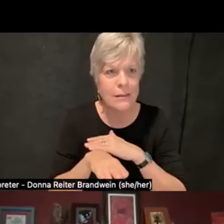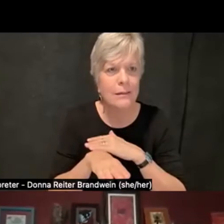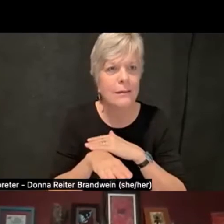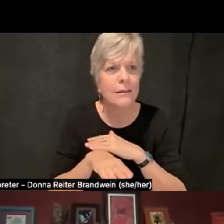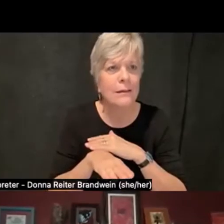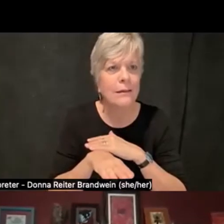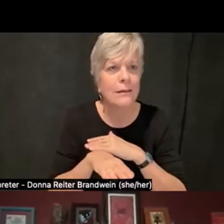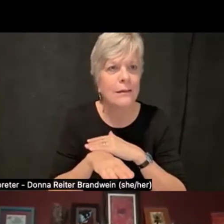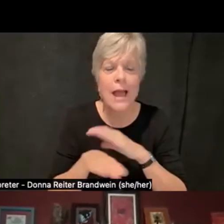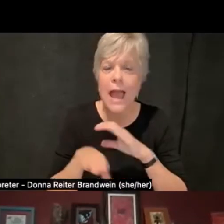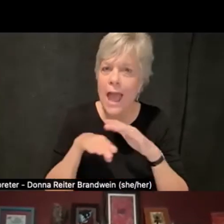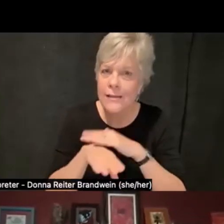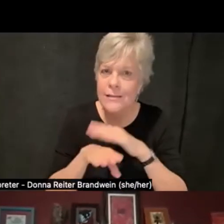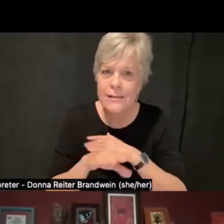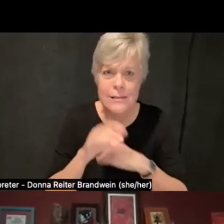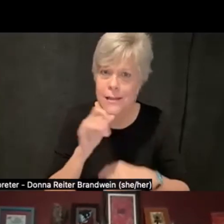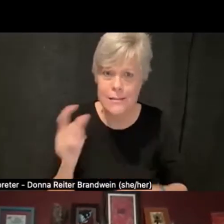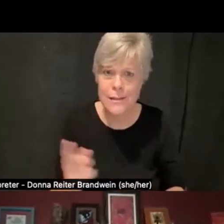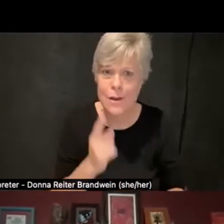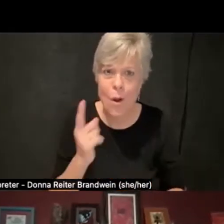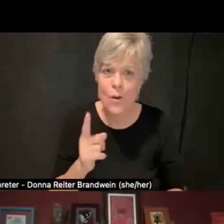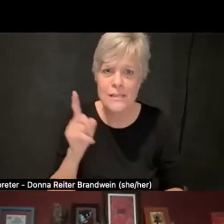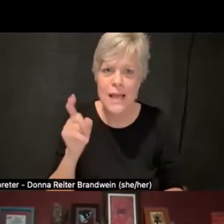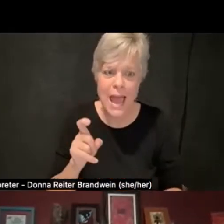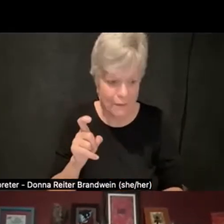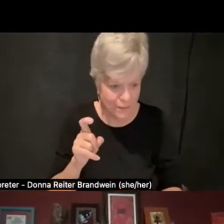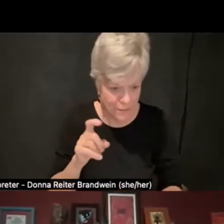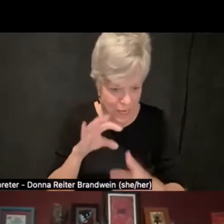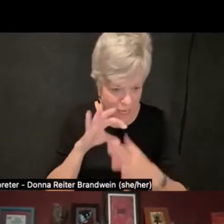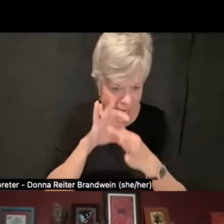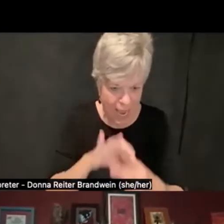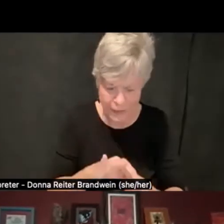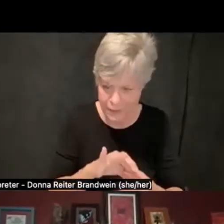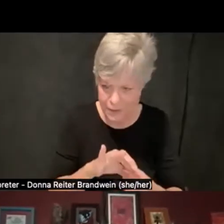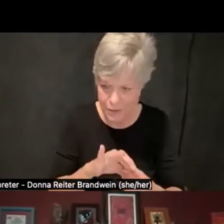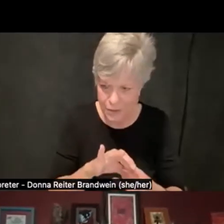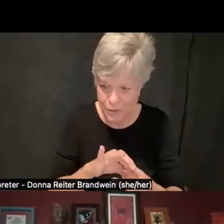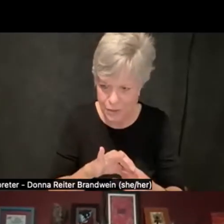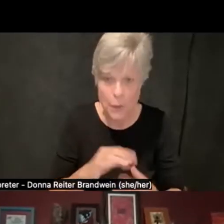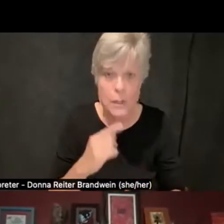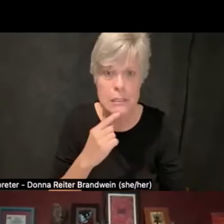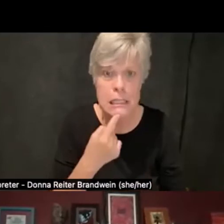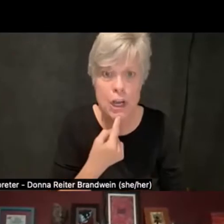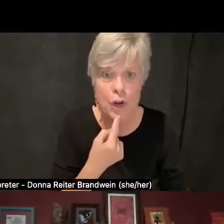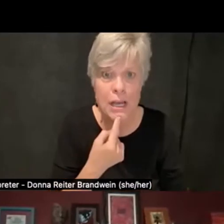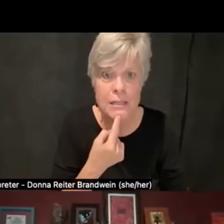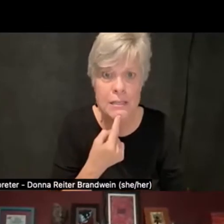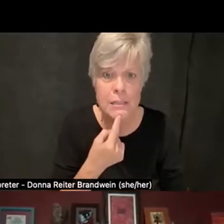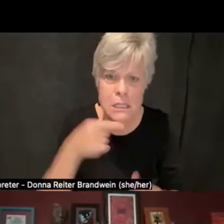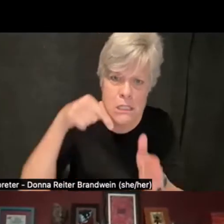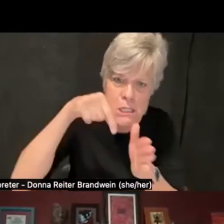doesn't always have to be a serious, in depth discussion